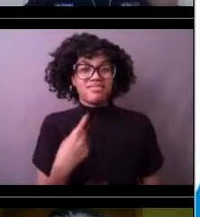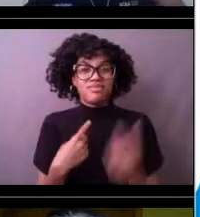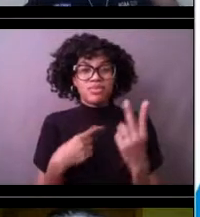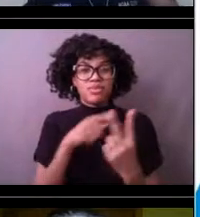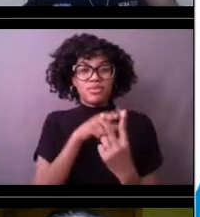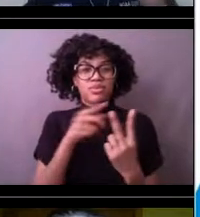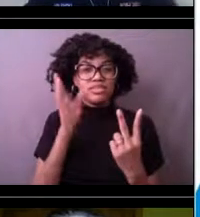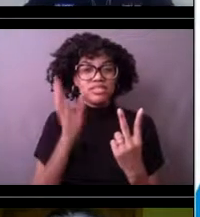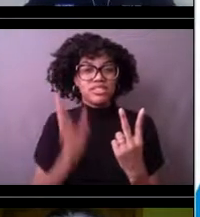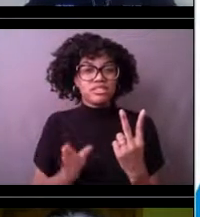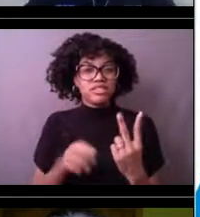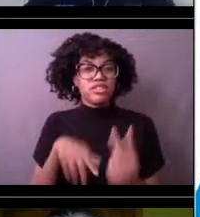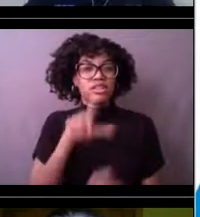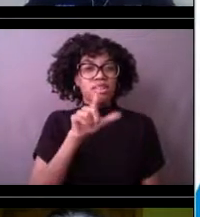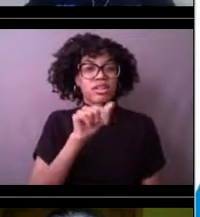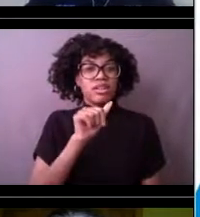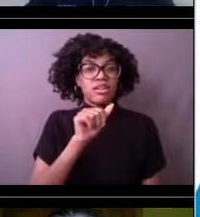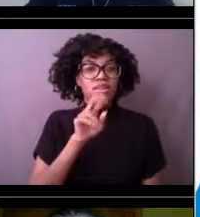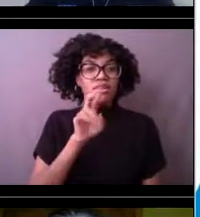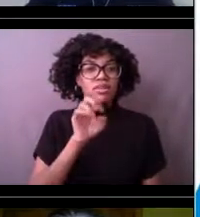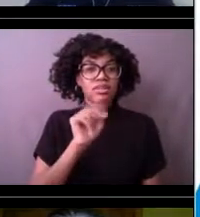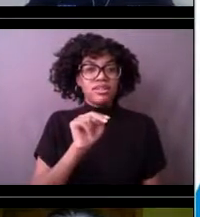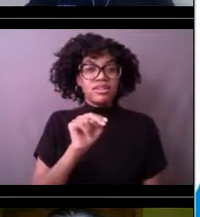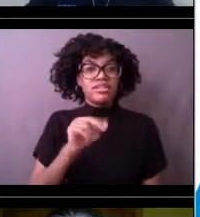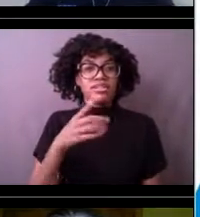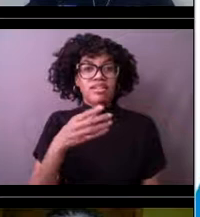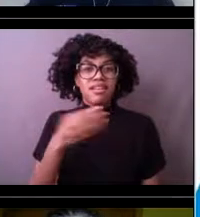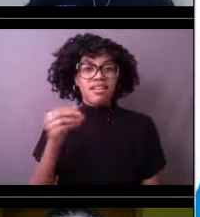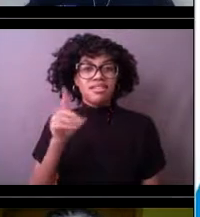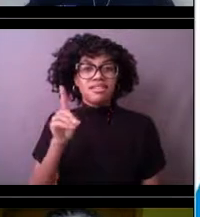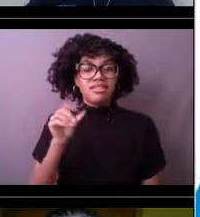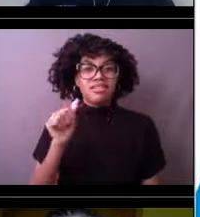and Dawn Petraitis from NOAA's National Data Buoy Center